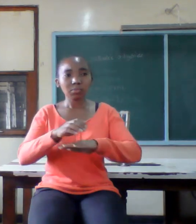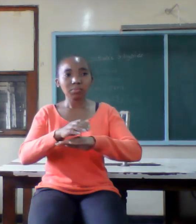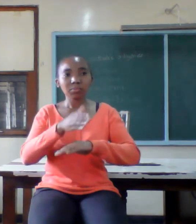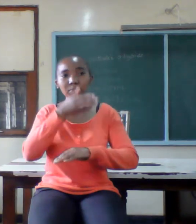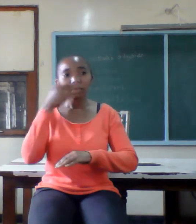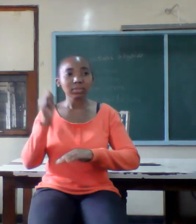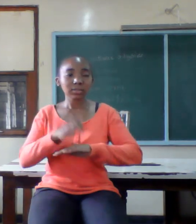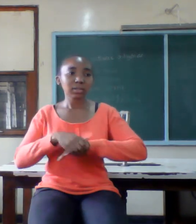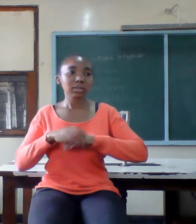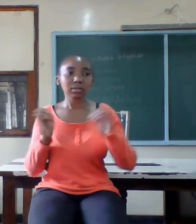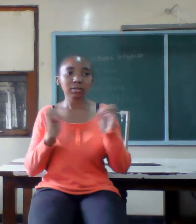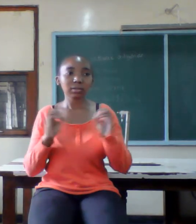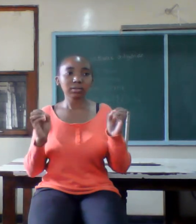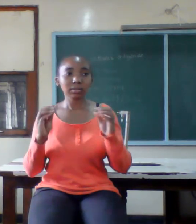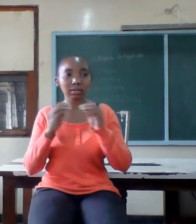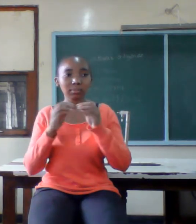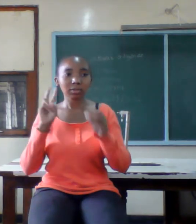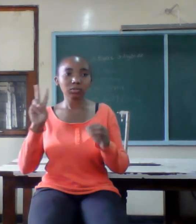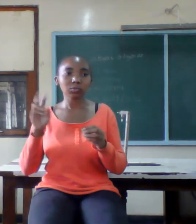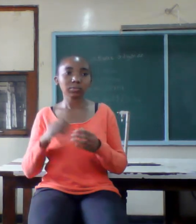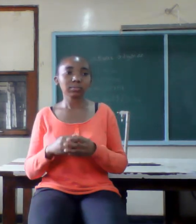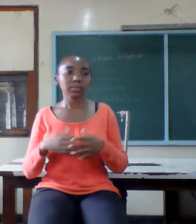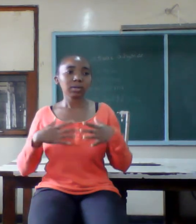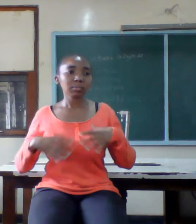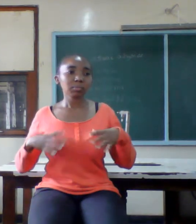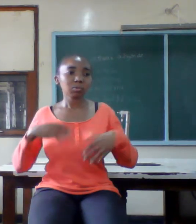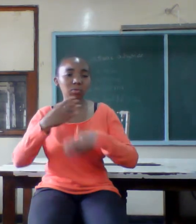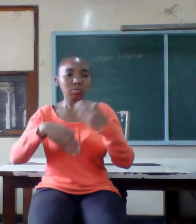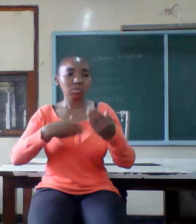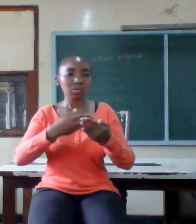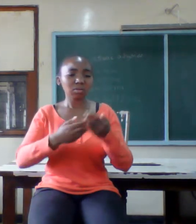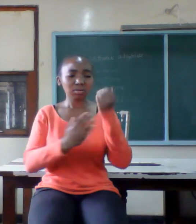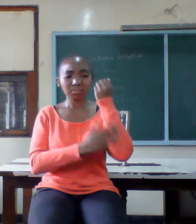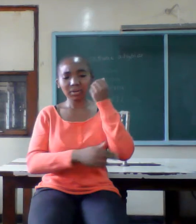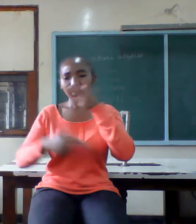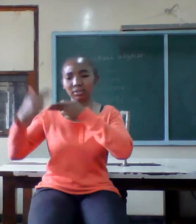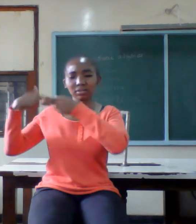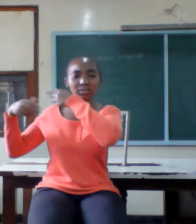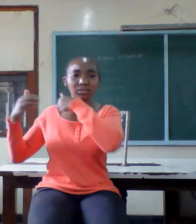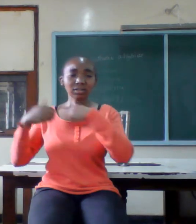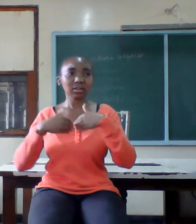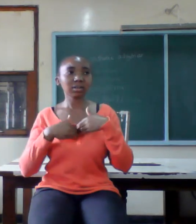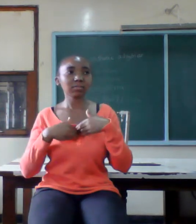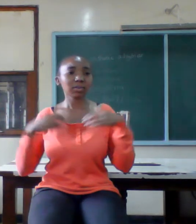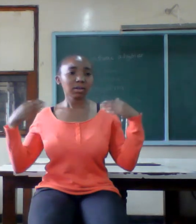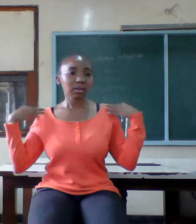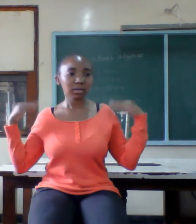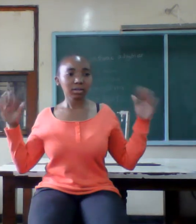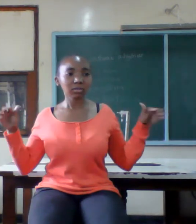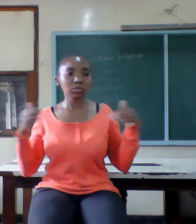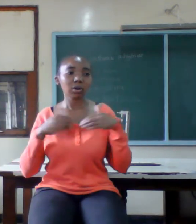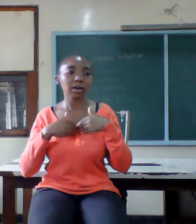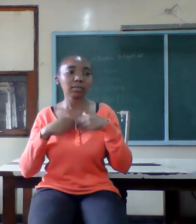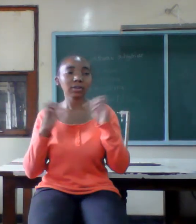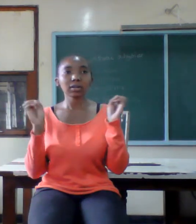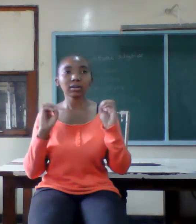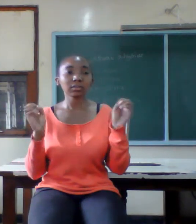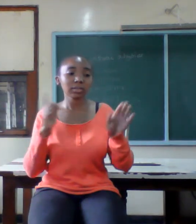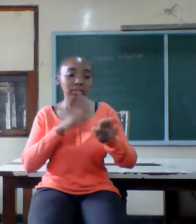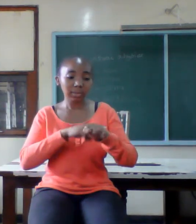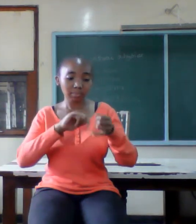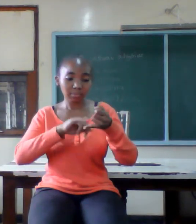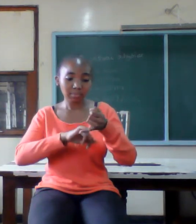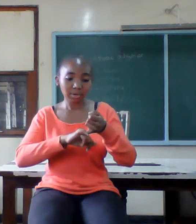sacred two everyone has a dark history no one is an angel when you get married or you want to